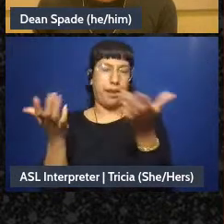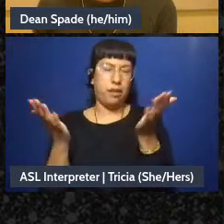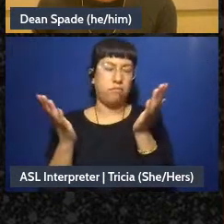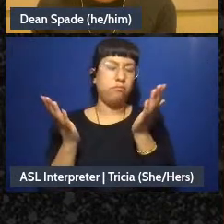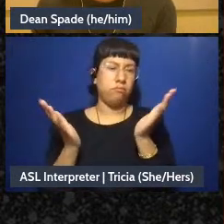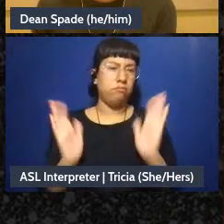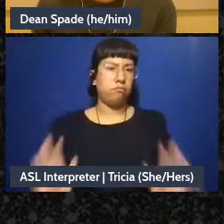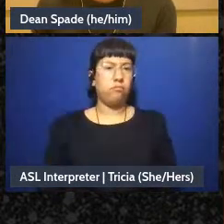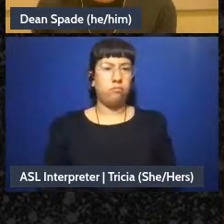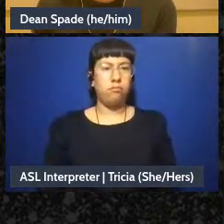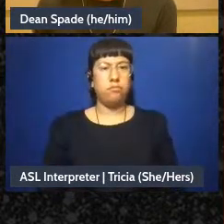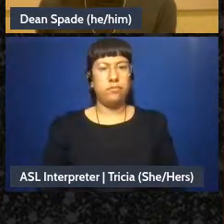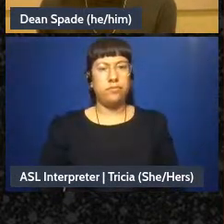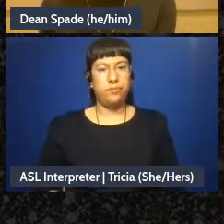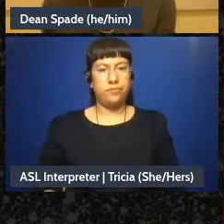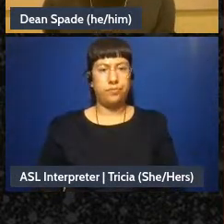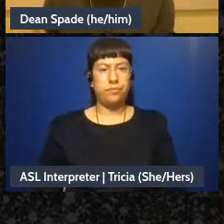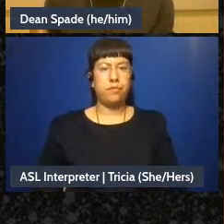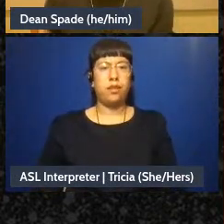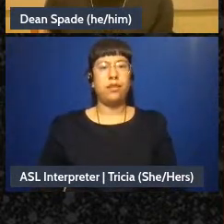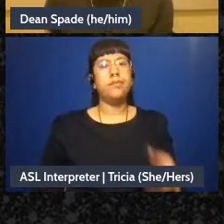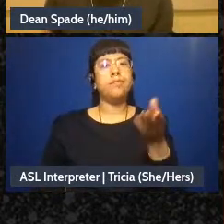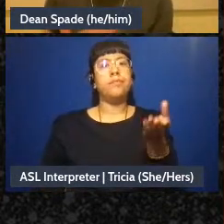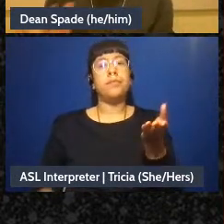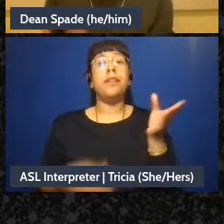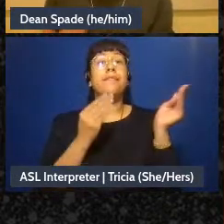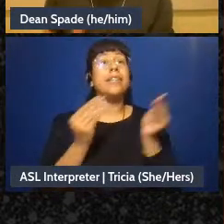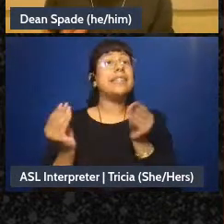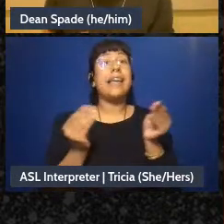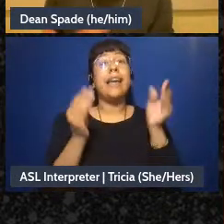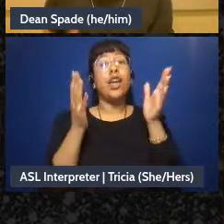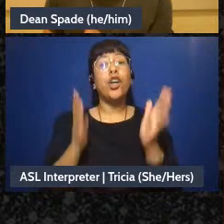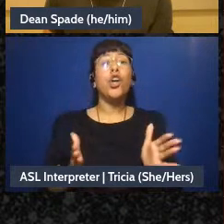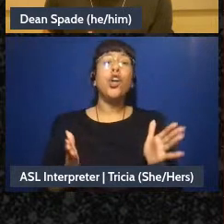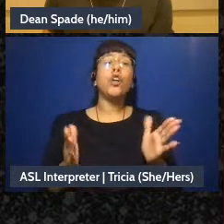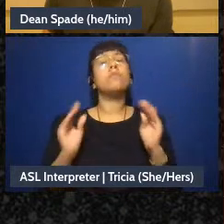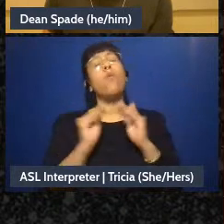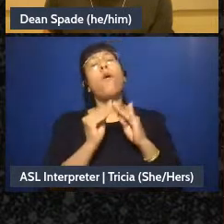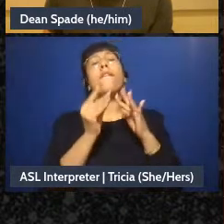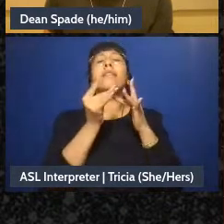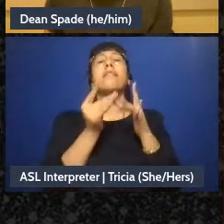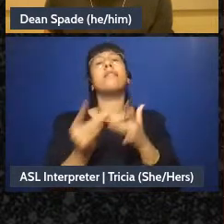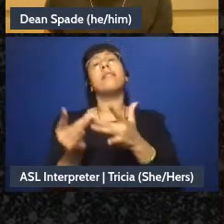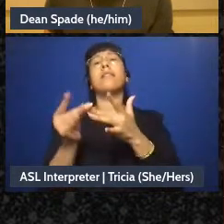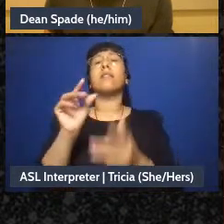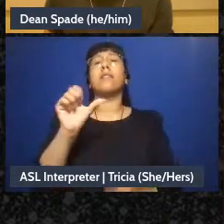Um, ultimately facilitators are being stewards or co-stewards of the process, like,